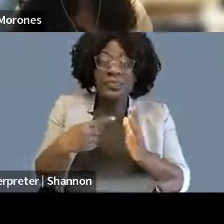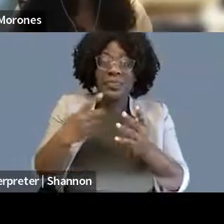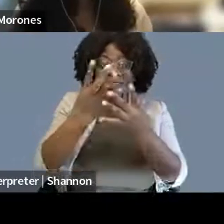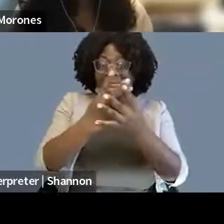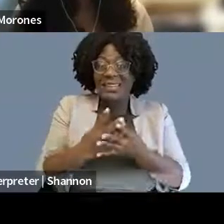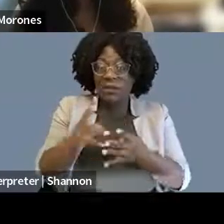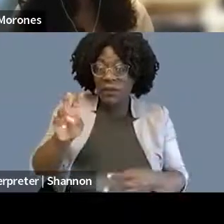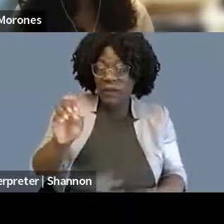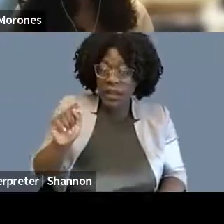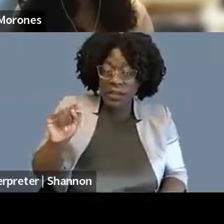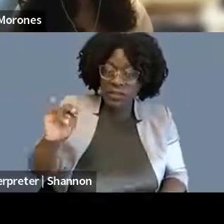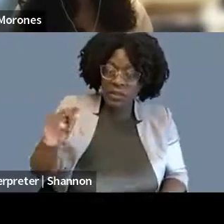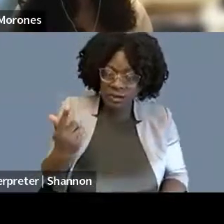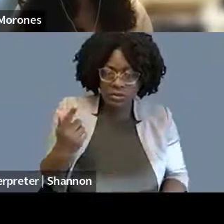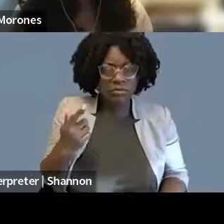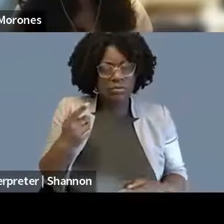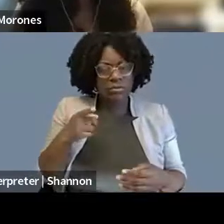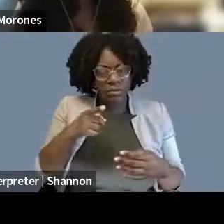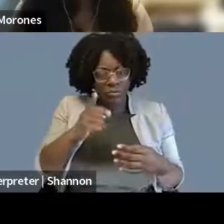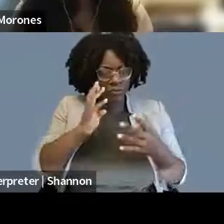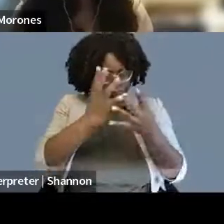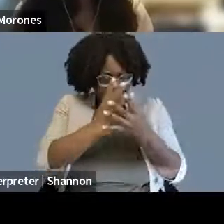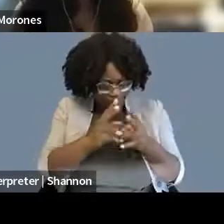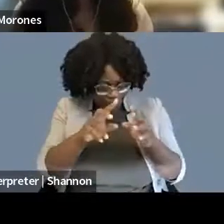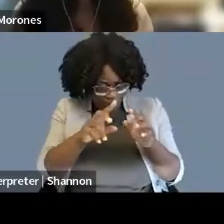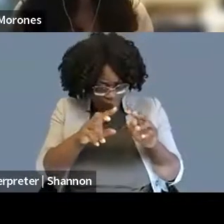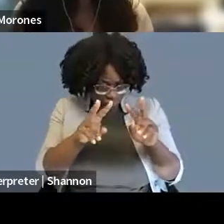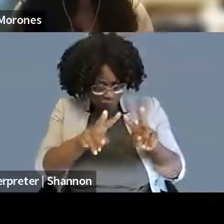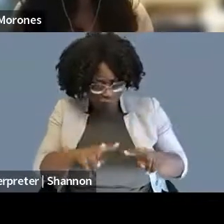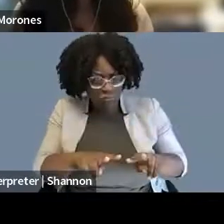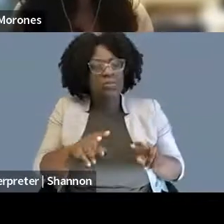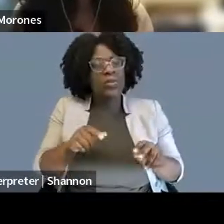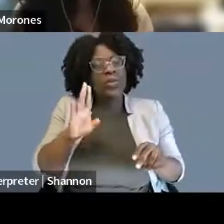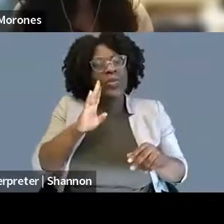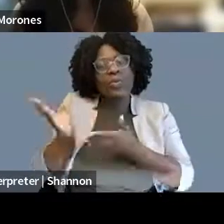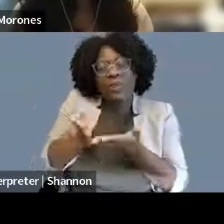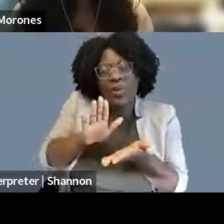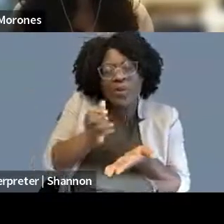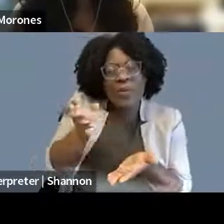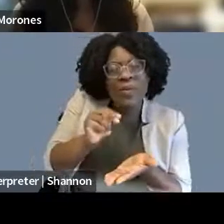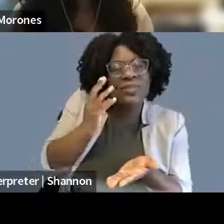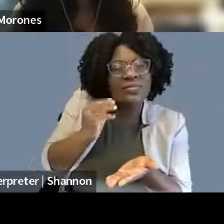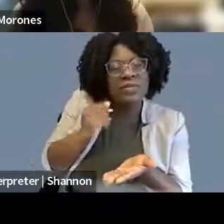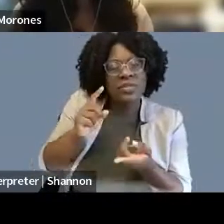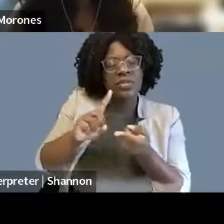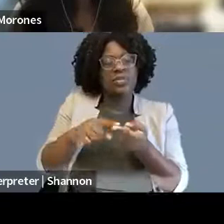you're bringing your own experience to bear to identify what are the issues being, you know, talked about or what are the things that are legally risky.